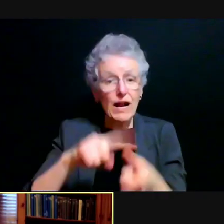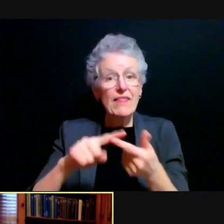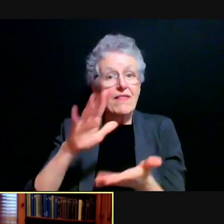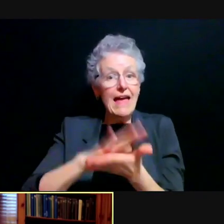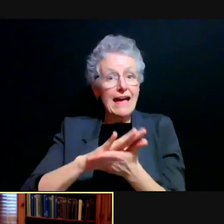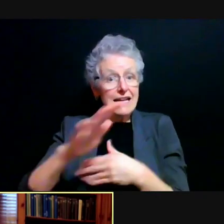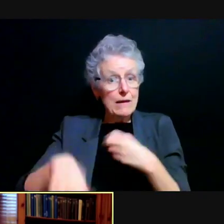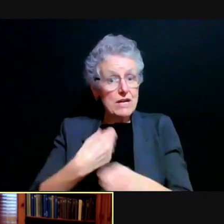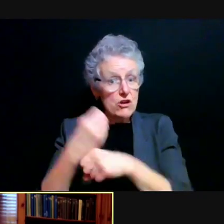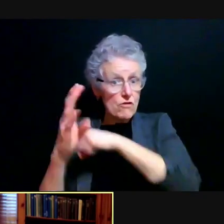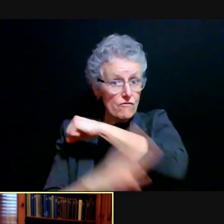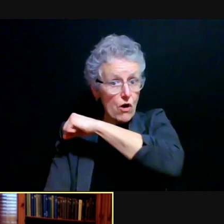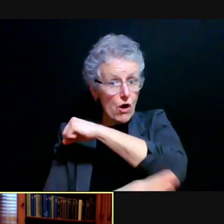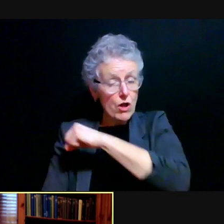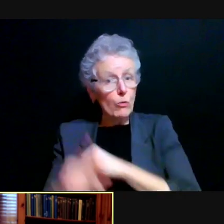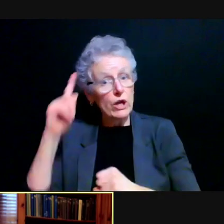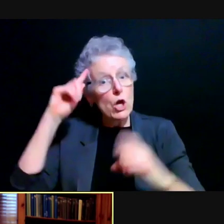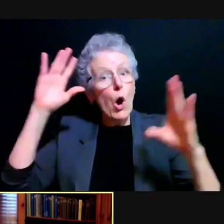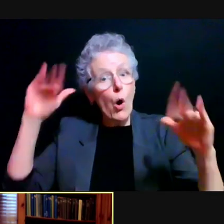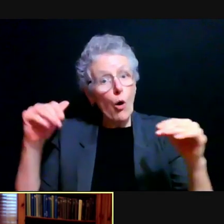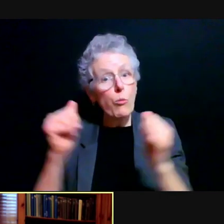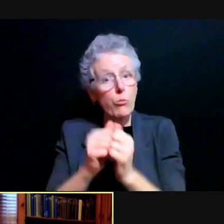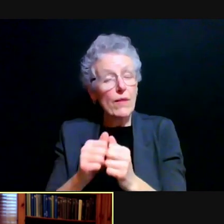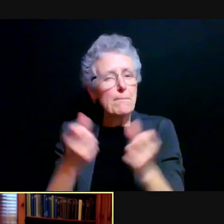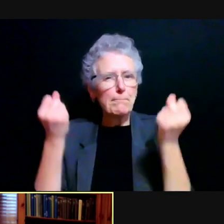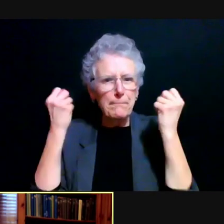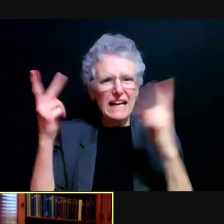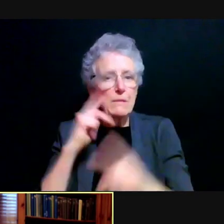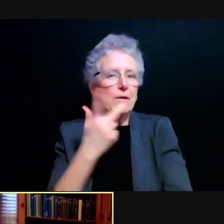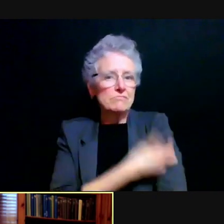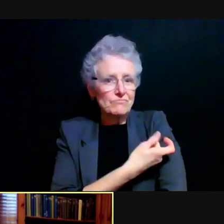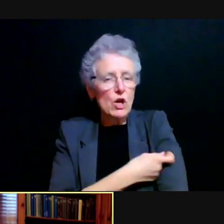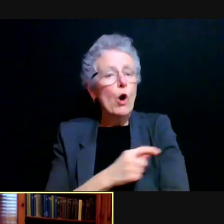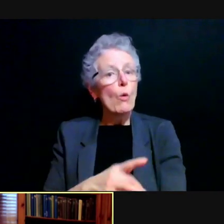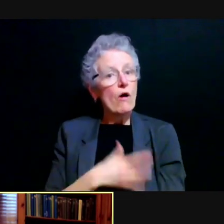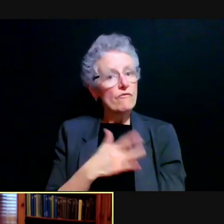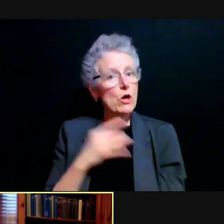which we're hoping with high levels of vaccination can be a much more normal academic year.